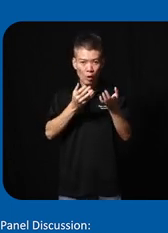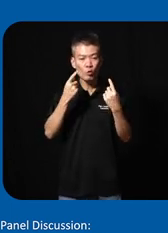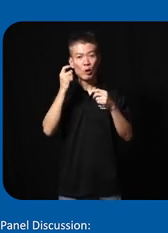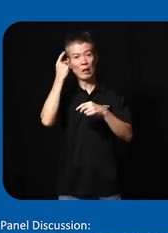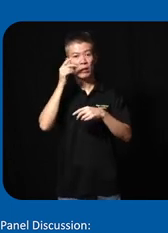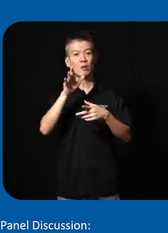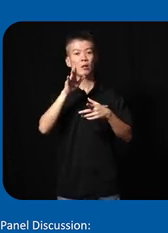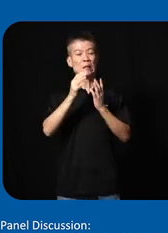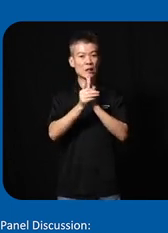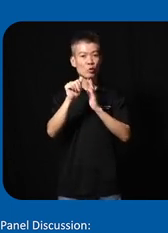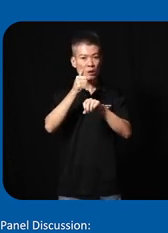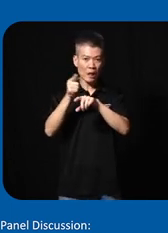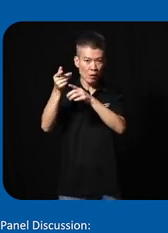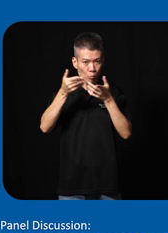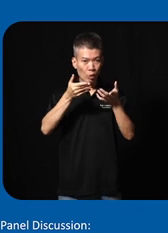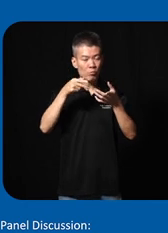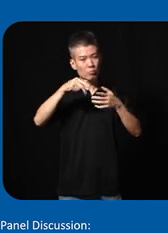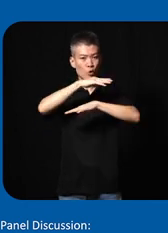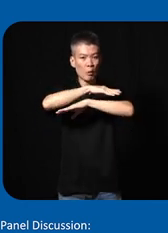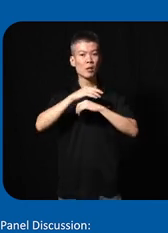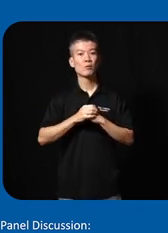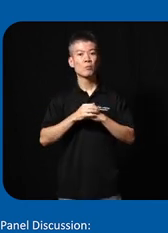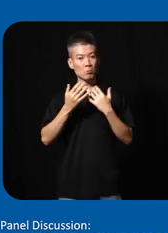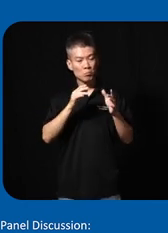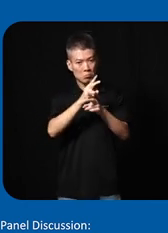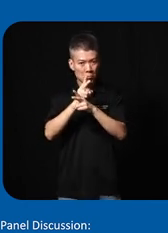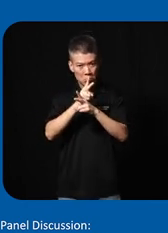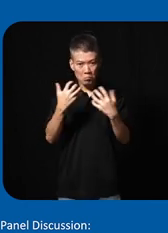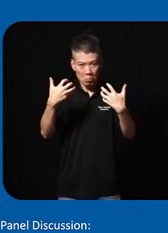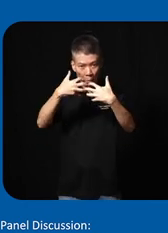understand the skill sets that they brought to the table and then we carefully match them with